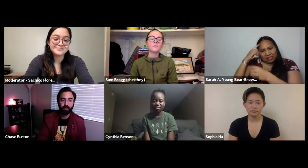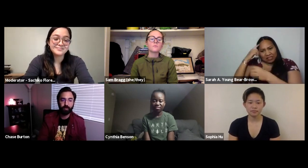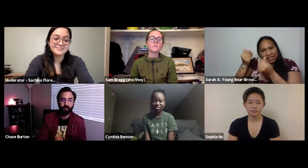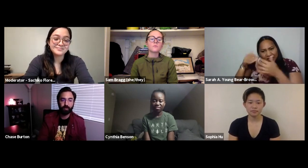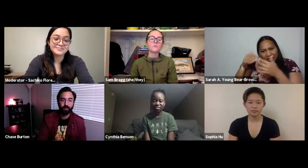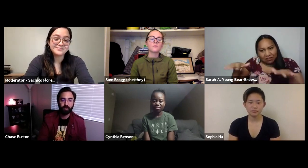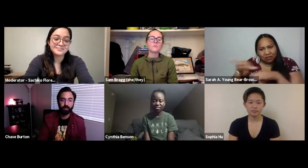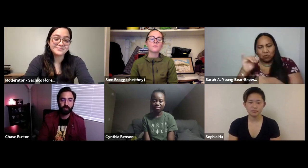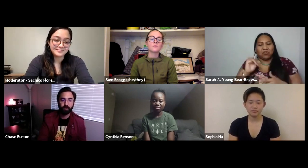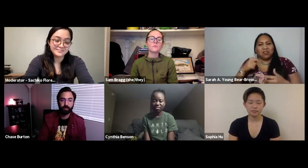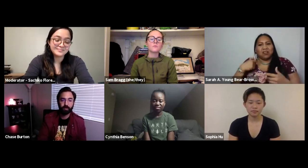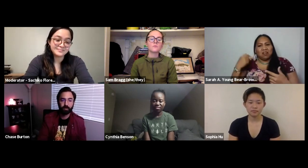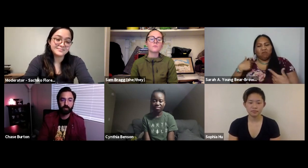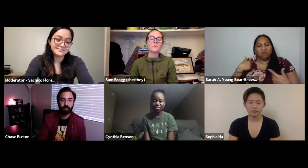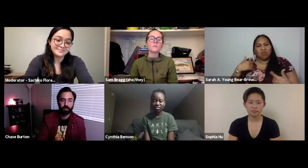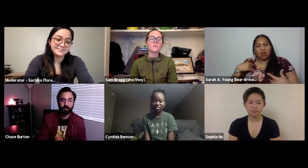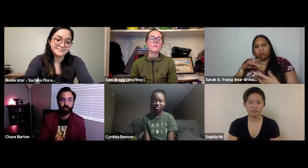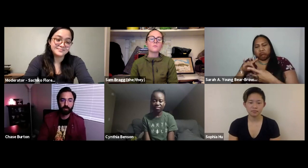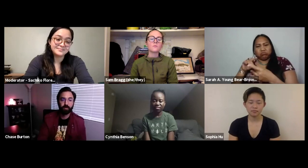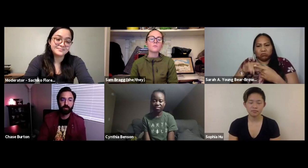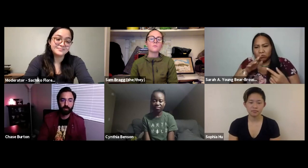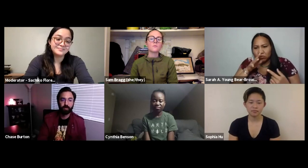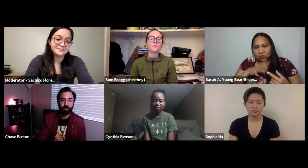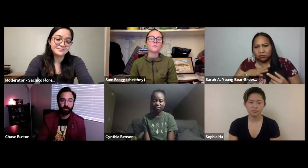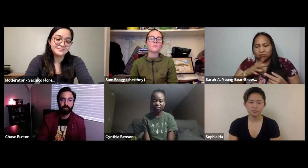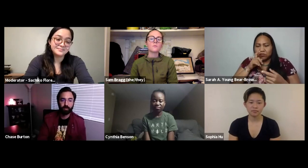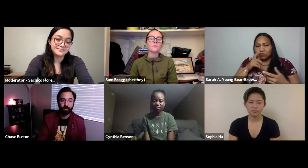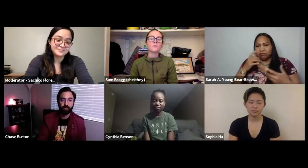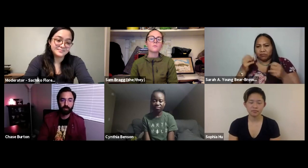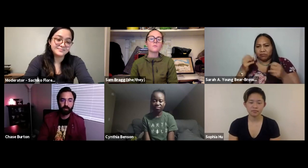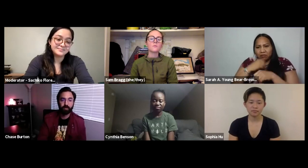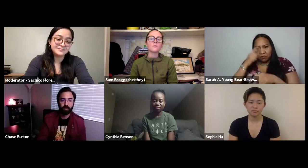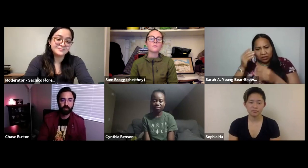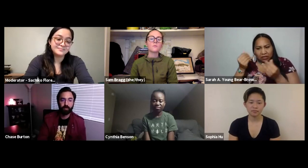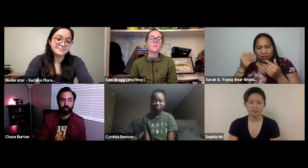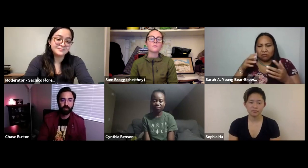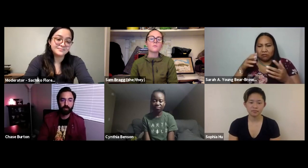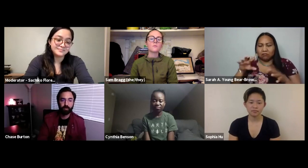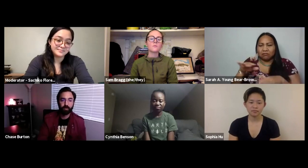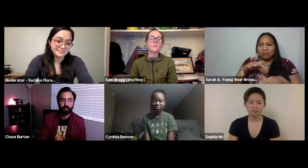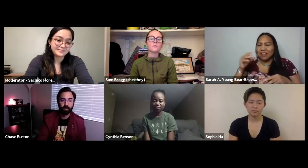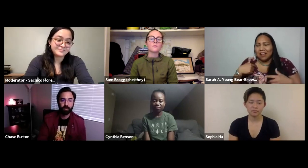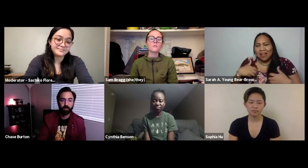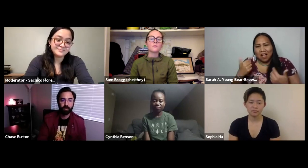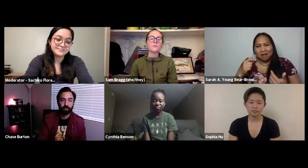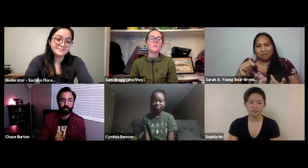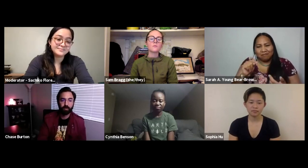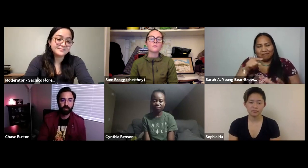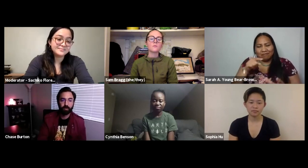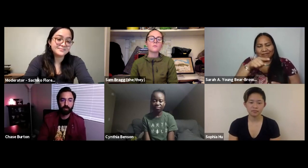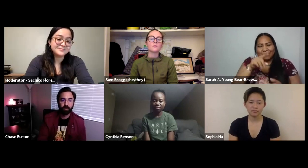because I'm always fighting for the land. I also felt connected to the indigenous communities